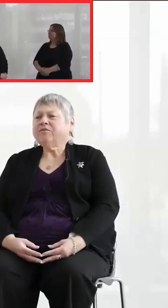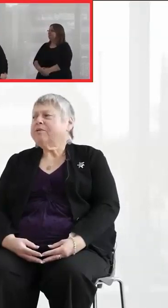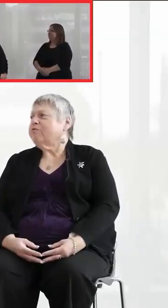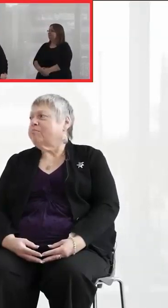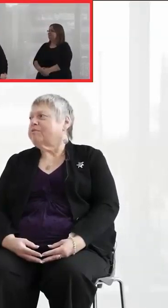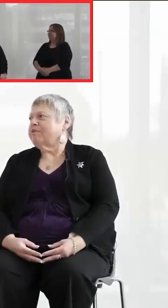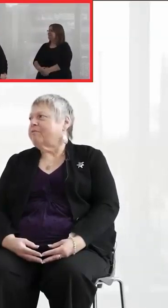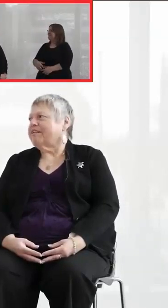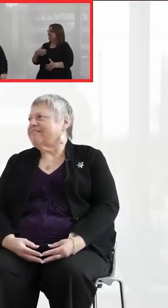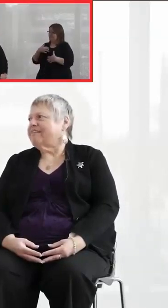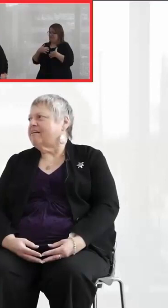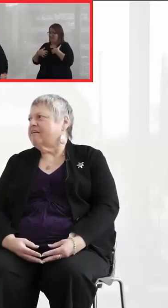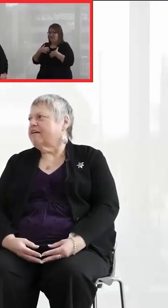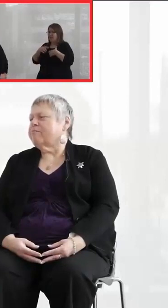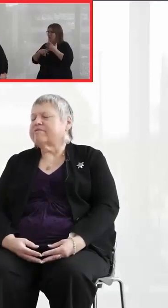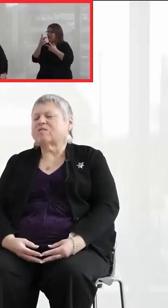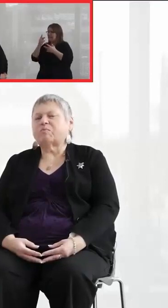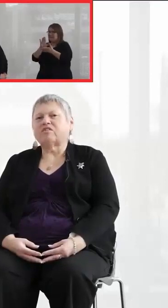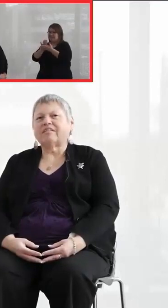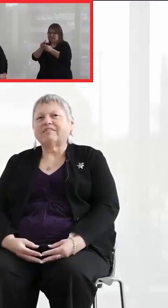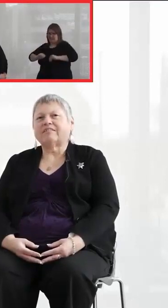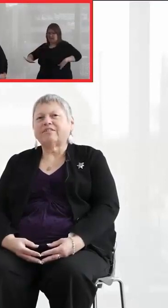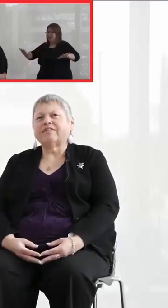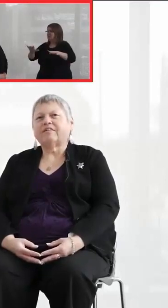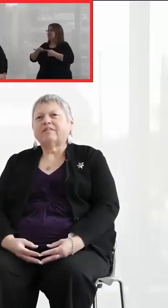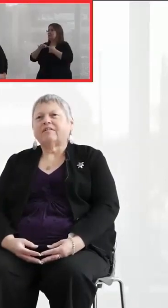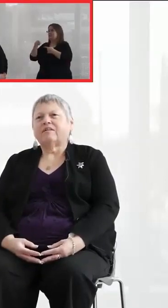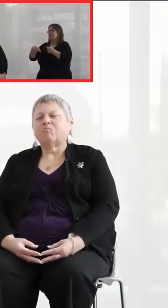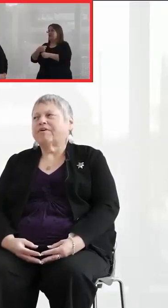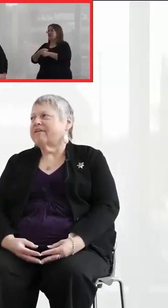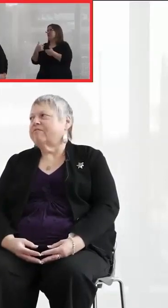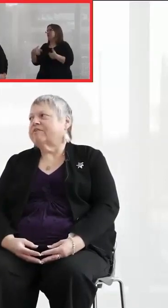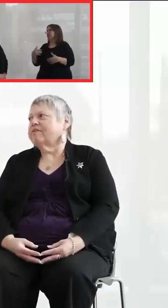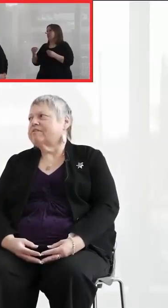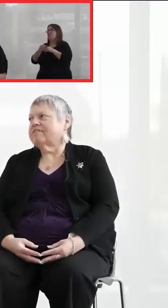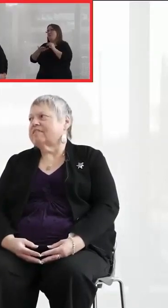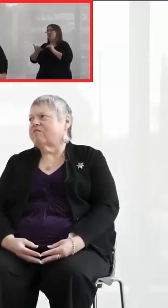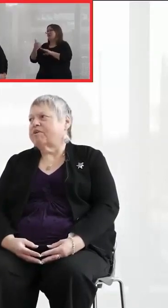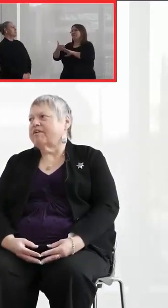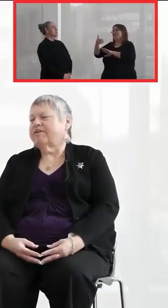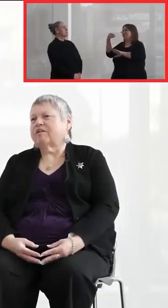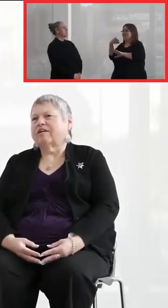I too am troubled by what I see on our campus, especially this year more than ever since I've been here.